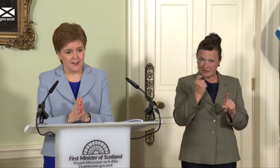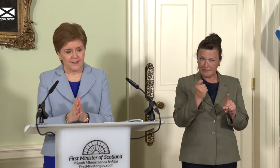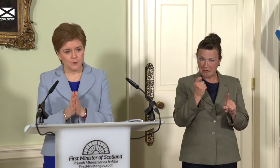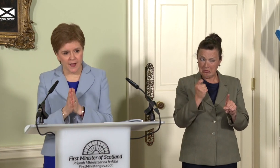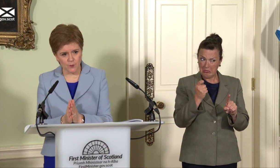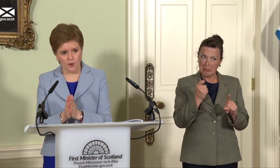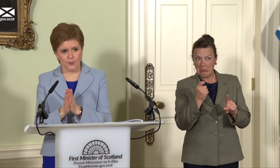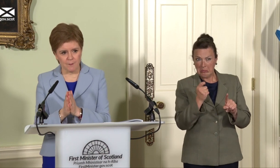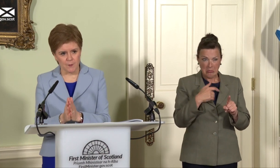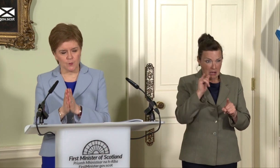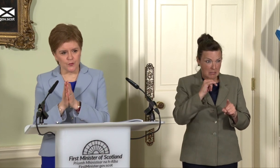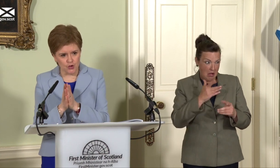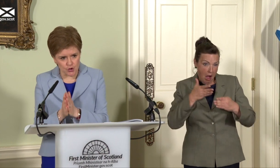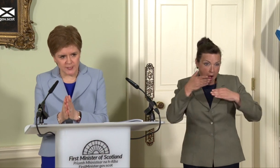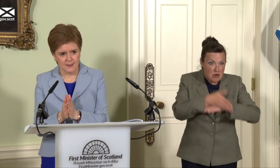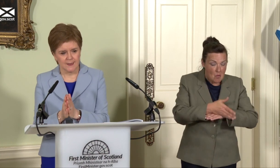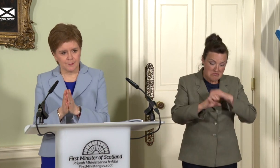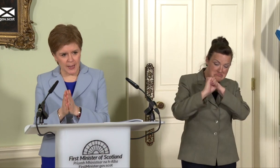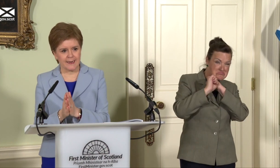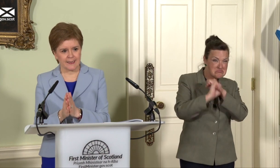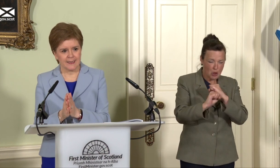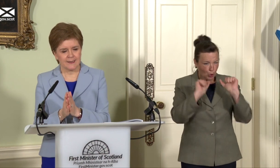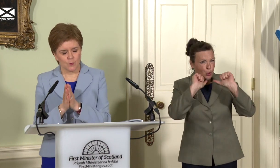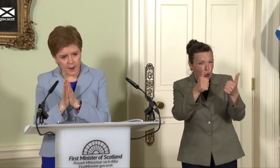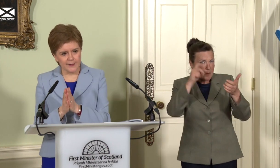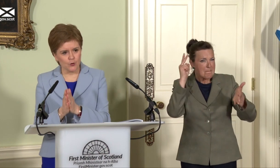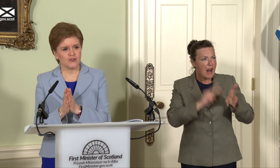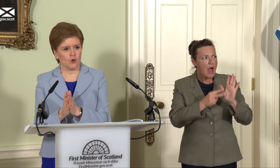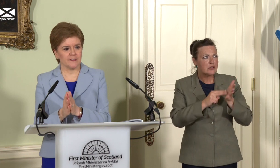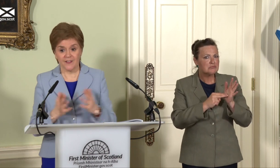then with hard work, with commitment, with good planning, why not Scotland? And that is